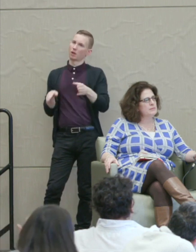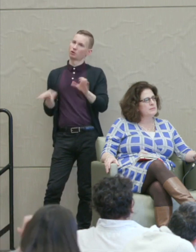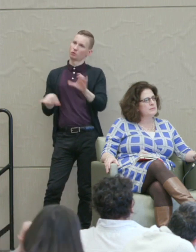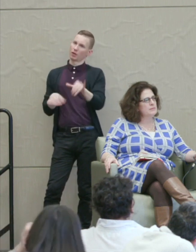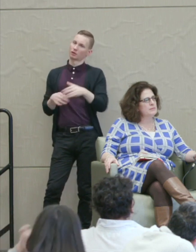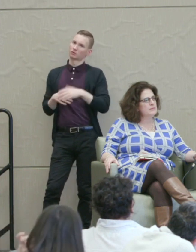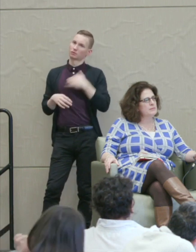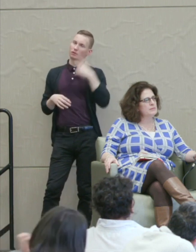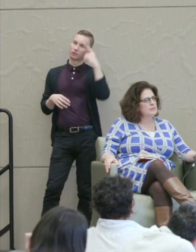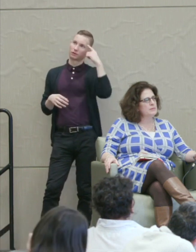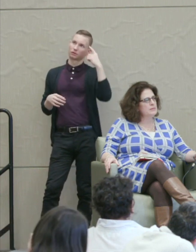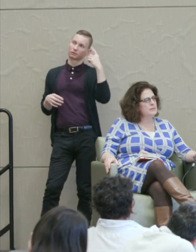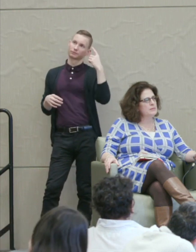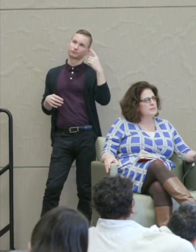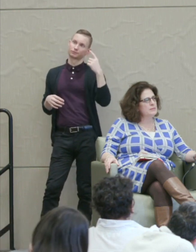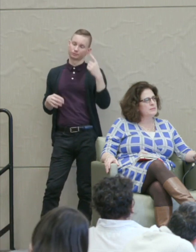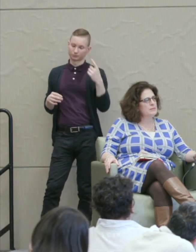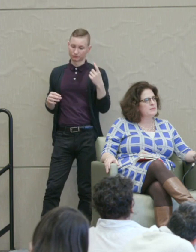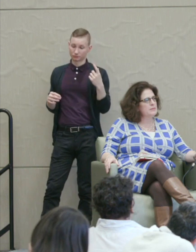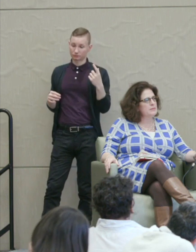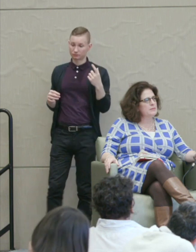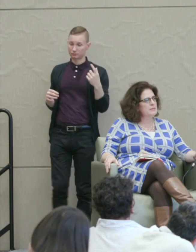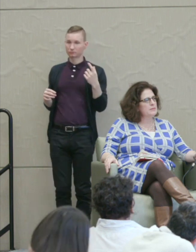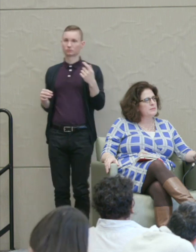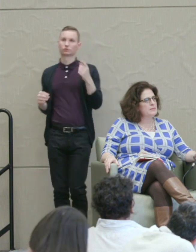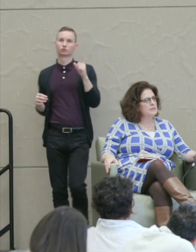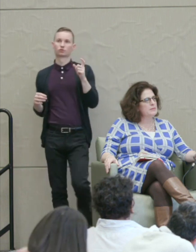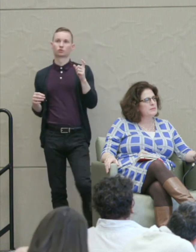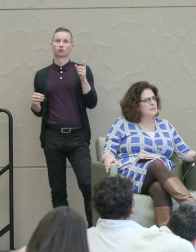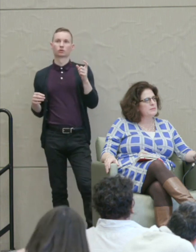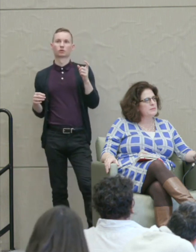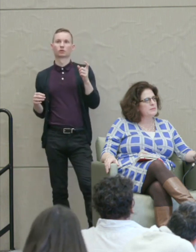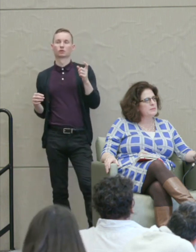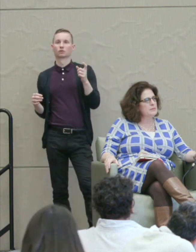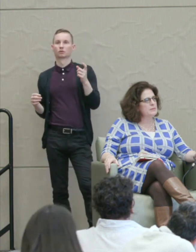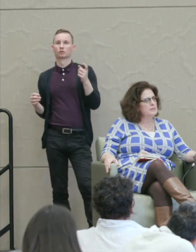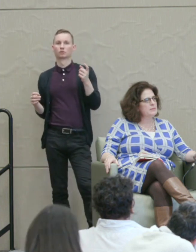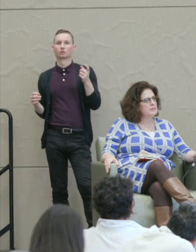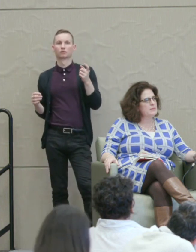I think you should accompany it at least and let's hope that that did happen.